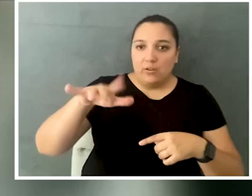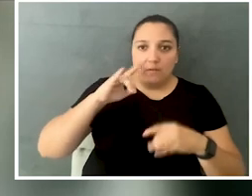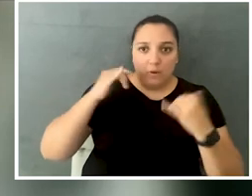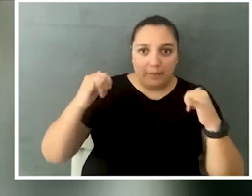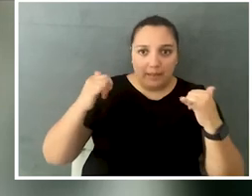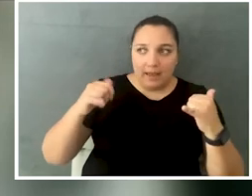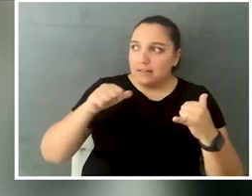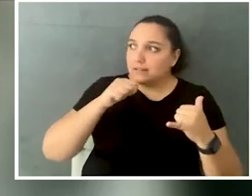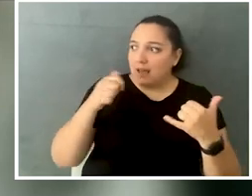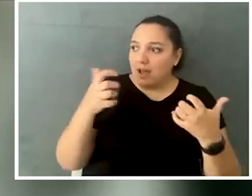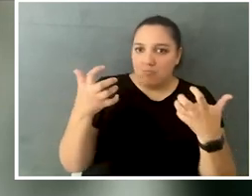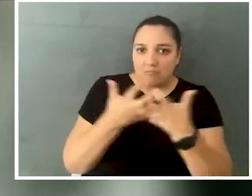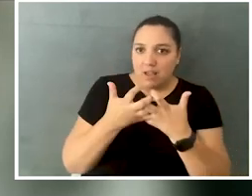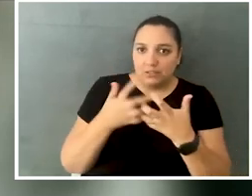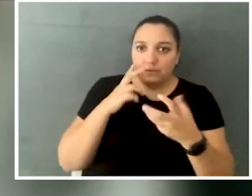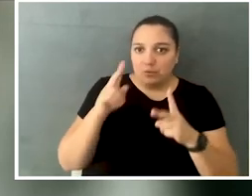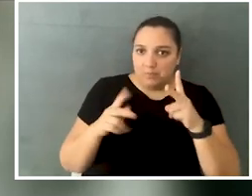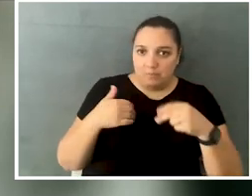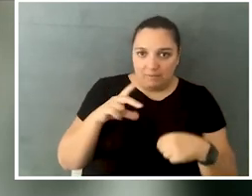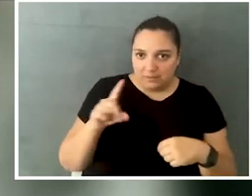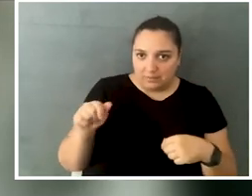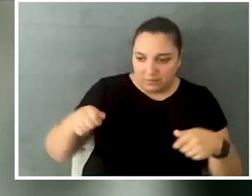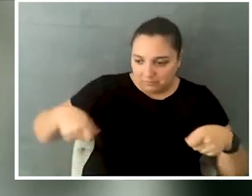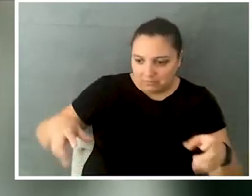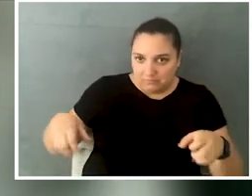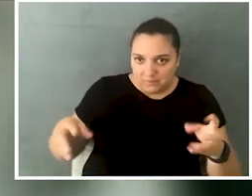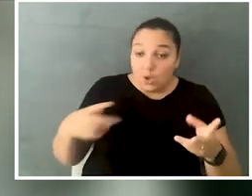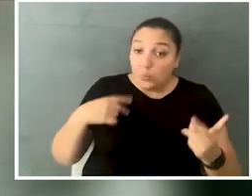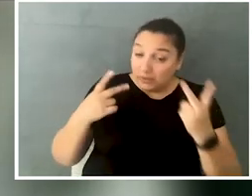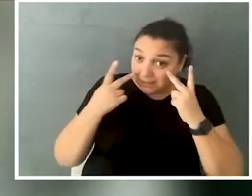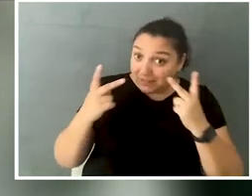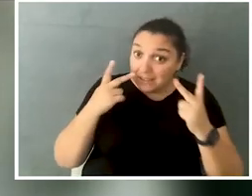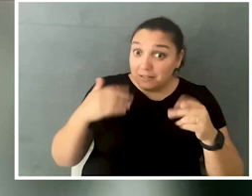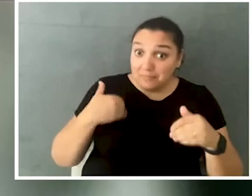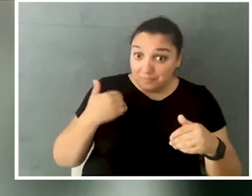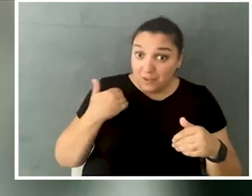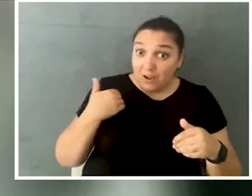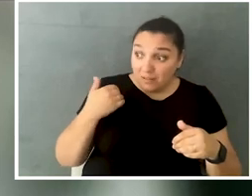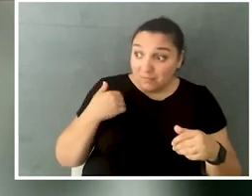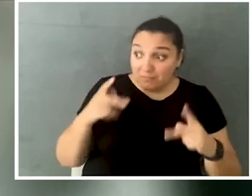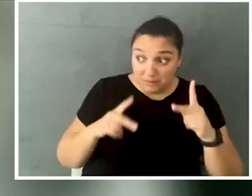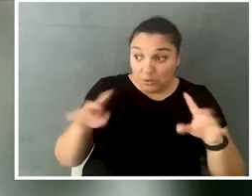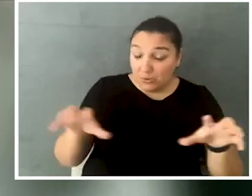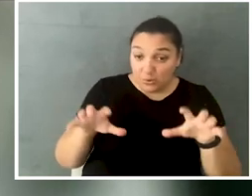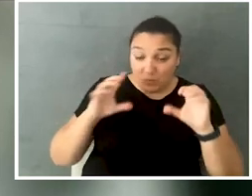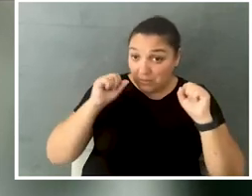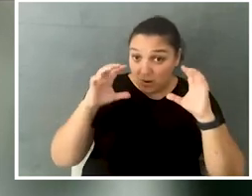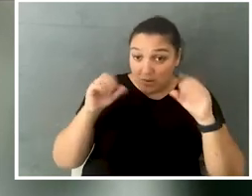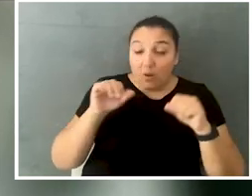to students who use wheelchairs, and it's like, we really do see students at a really young age doing things that are really remarkable,